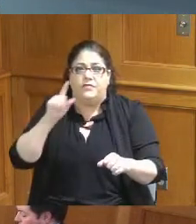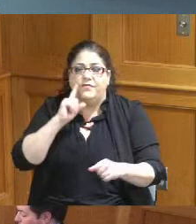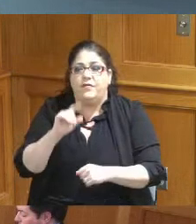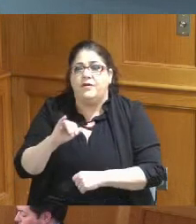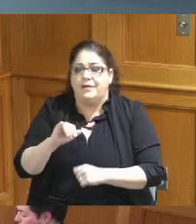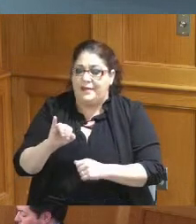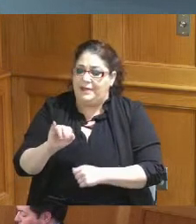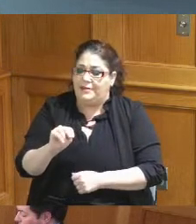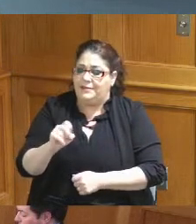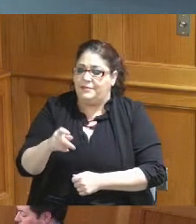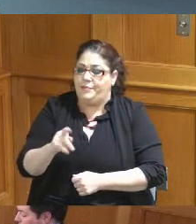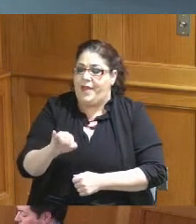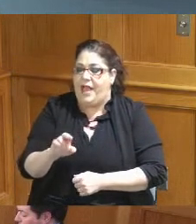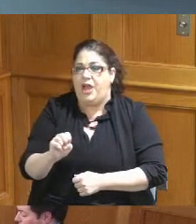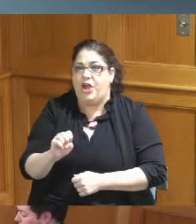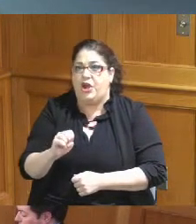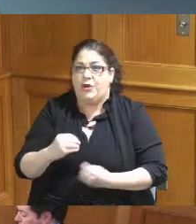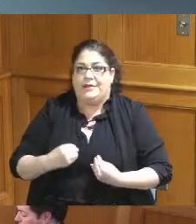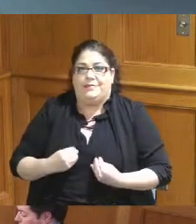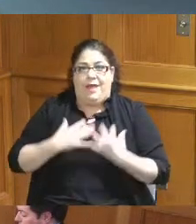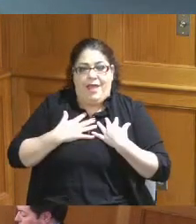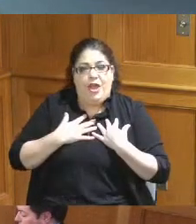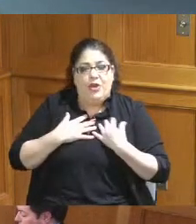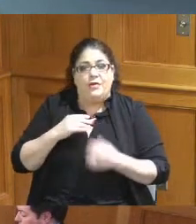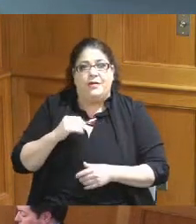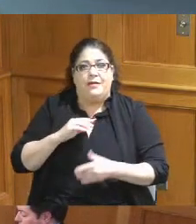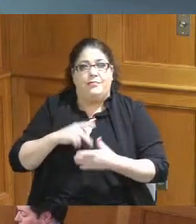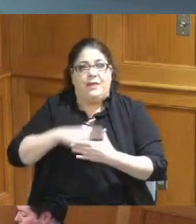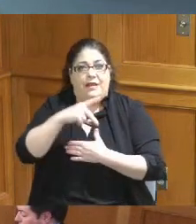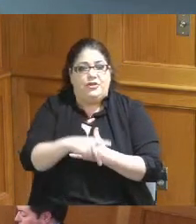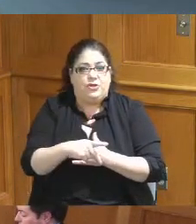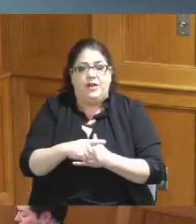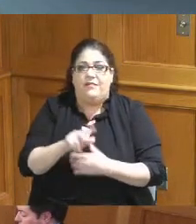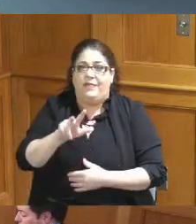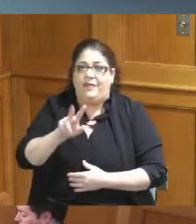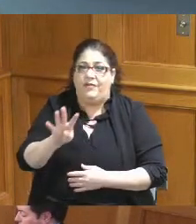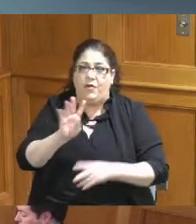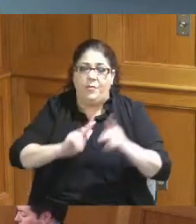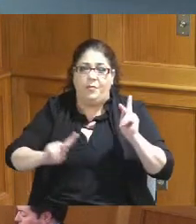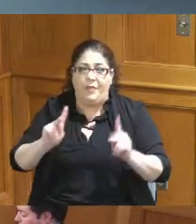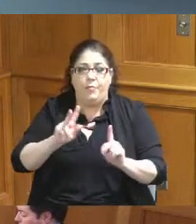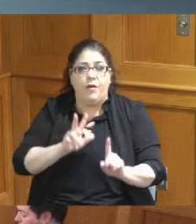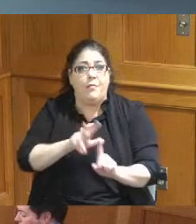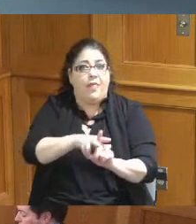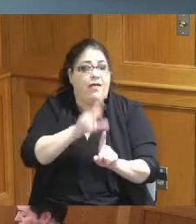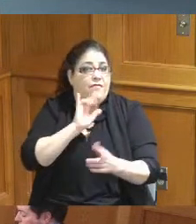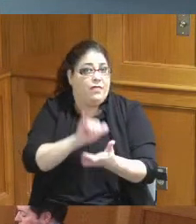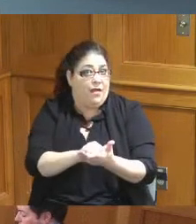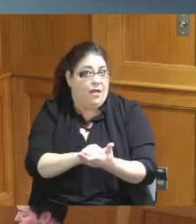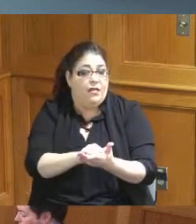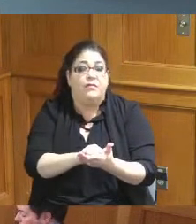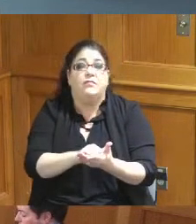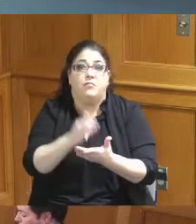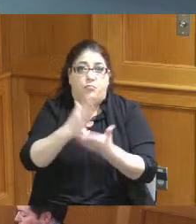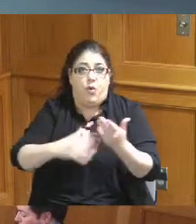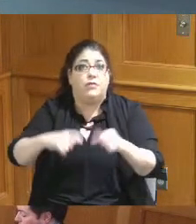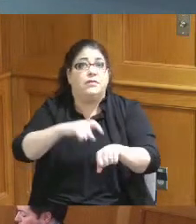initiative and the posting is down we had about 34 people that applied it's a part-time position and